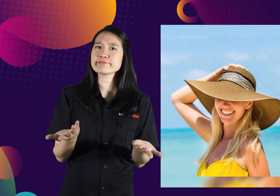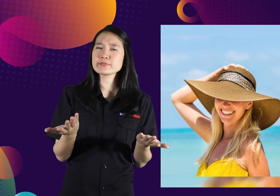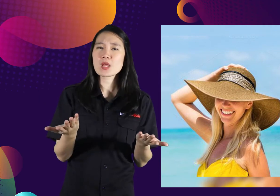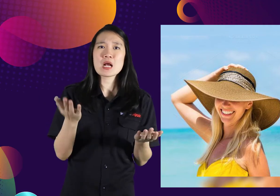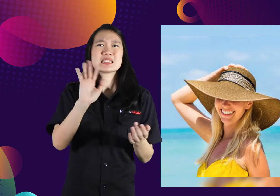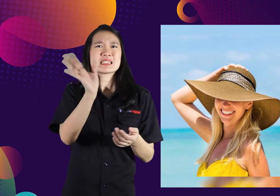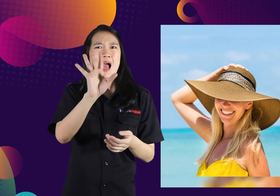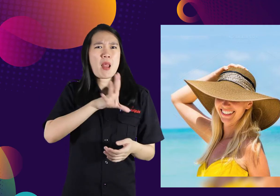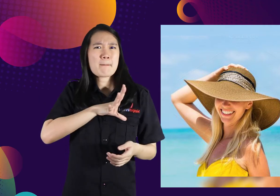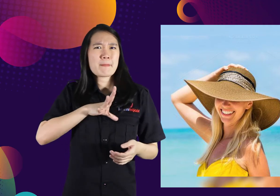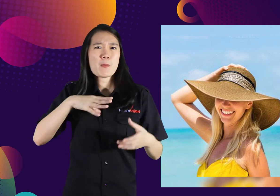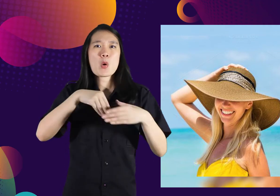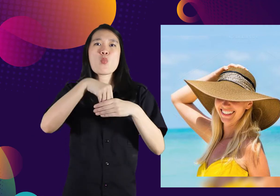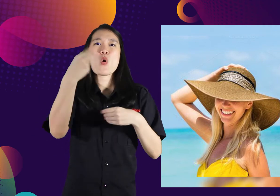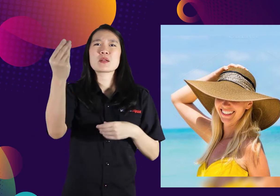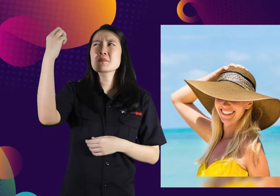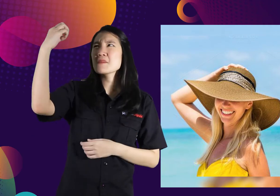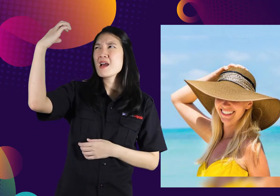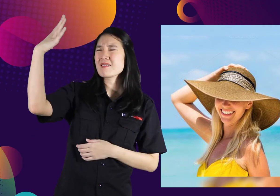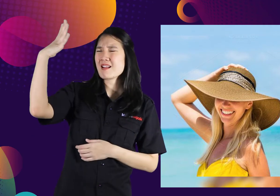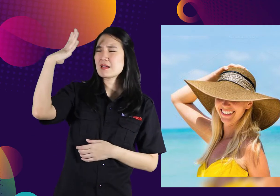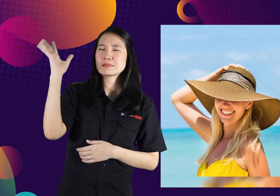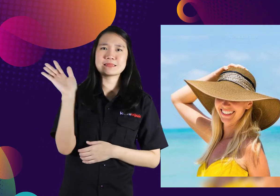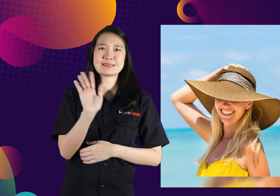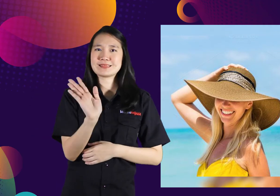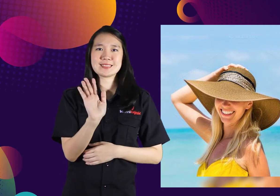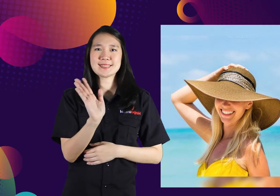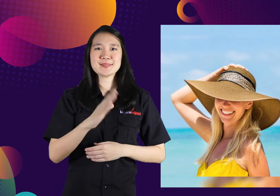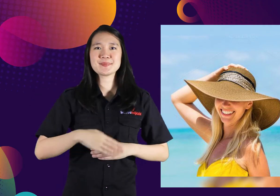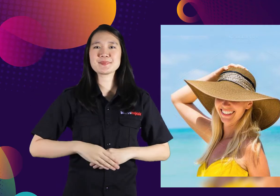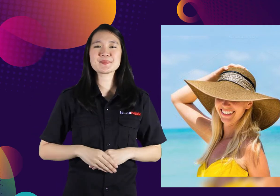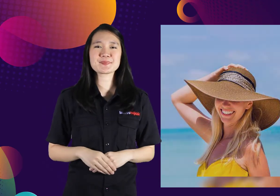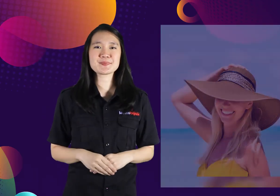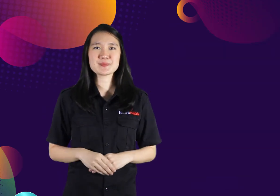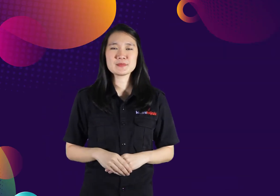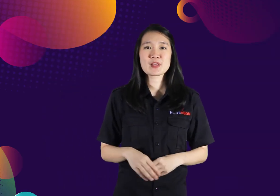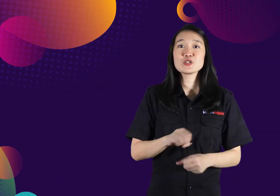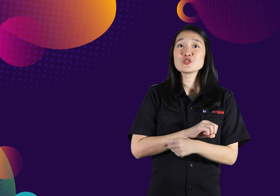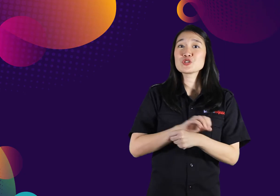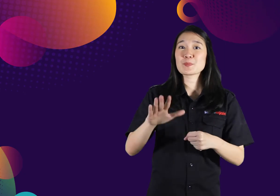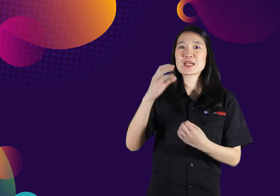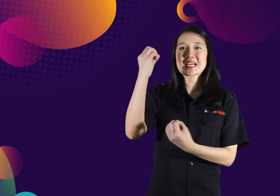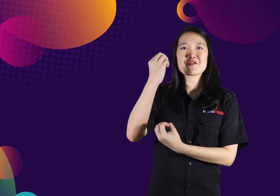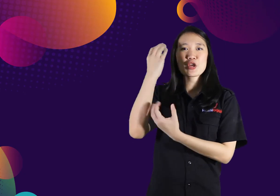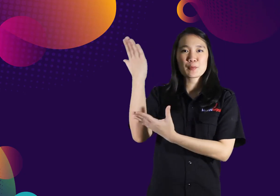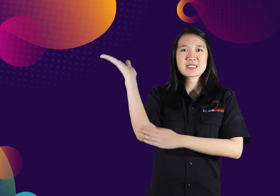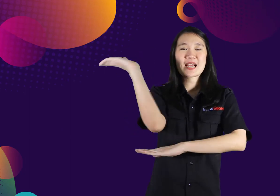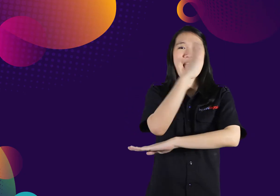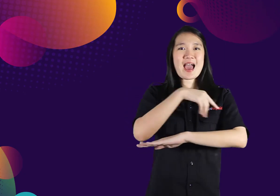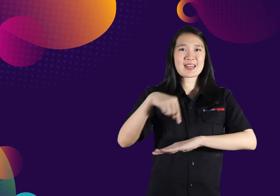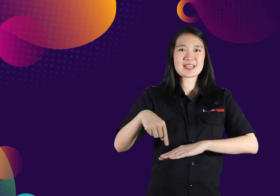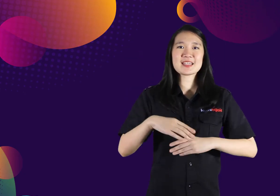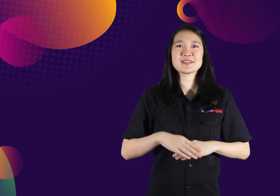Also, don't sunbathe too long in outside and right in the sun. EnoThat's all information for today.